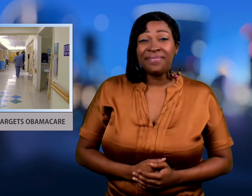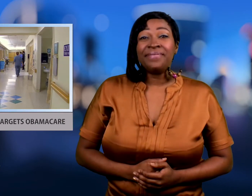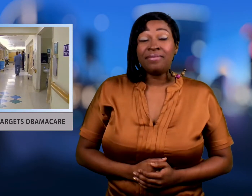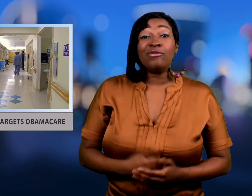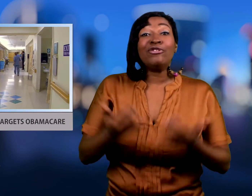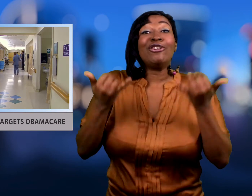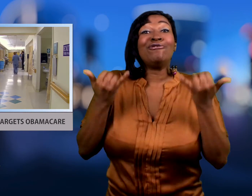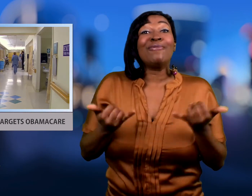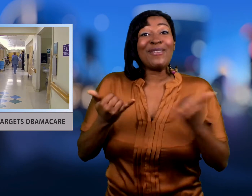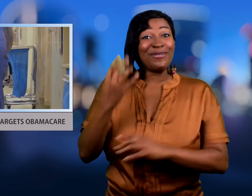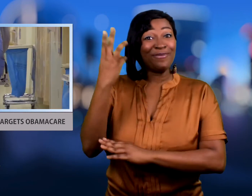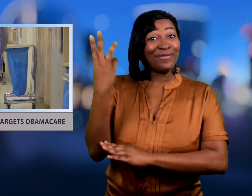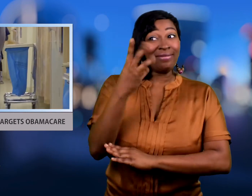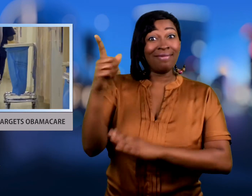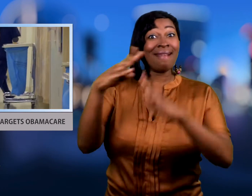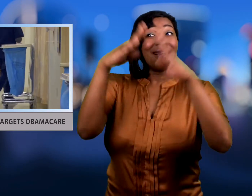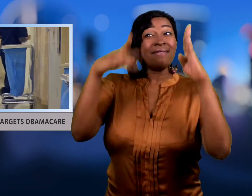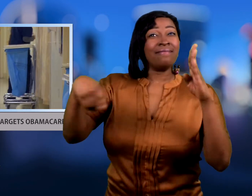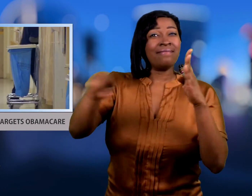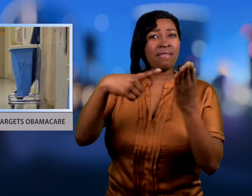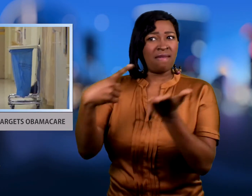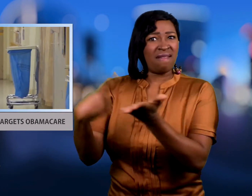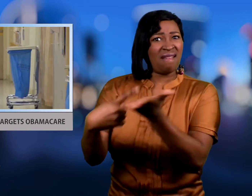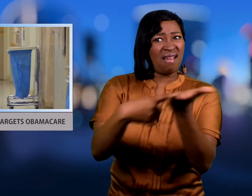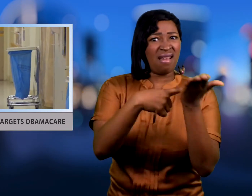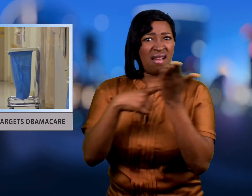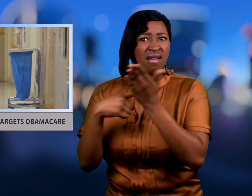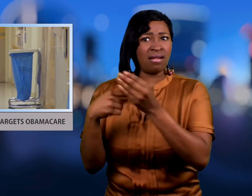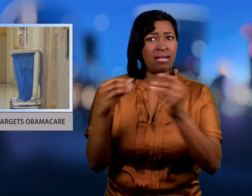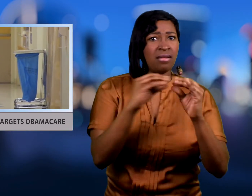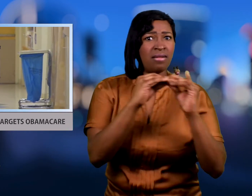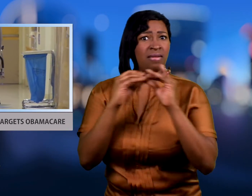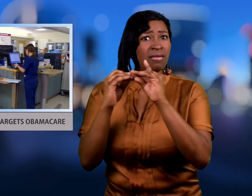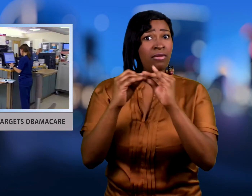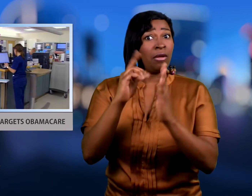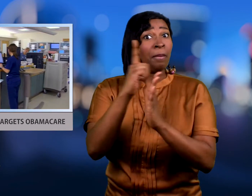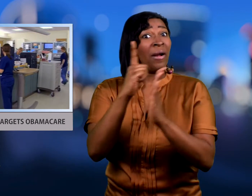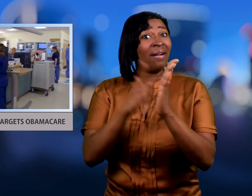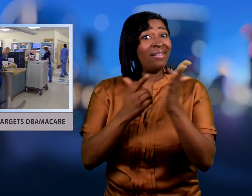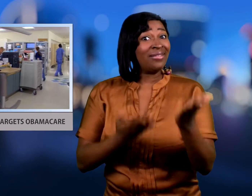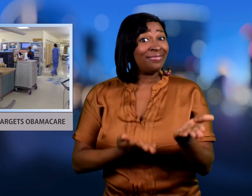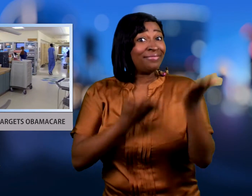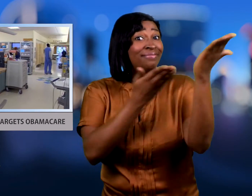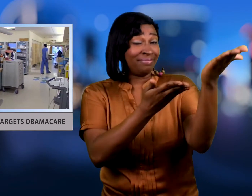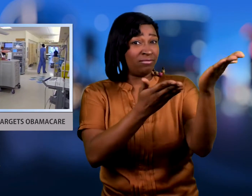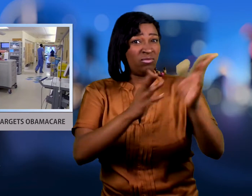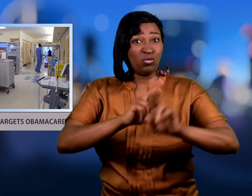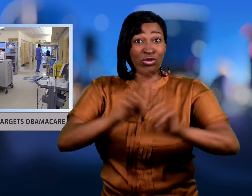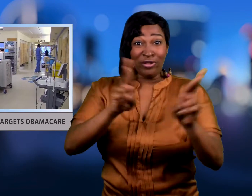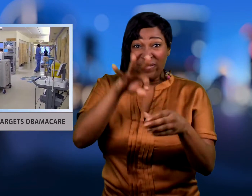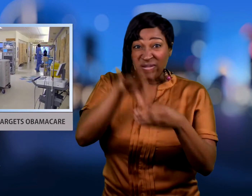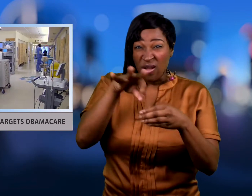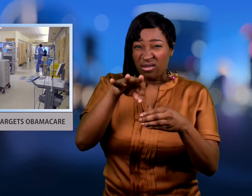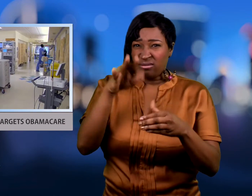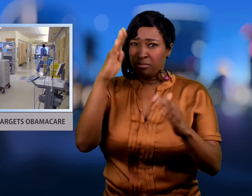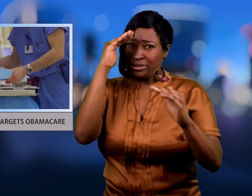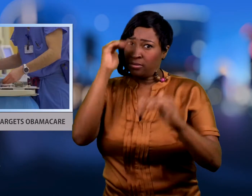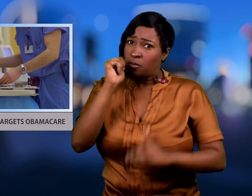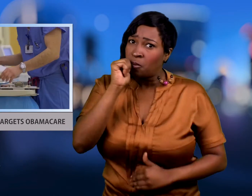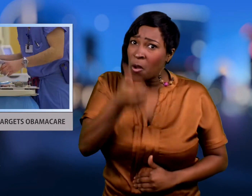The House begins debate on its bill today. A vote is expected tomorrow.